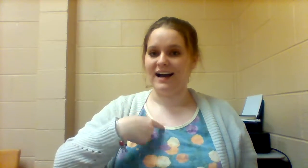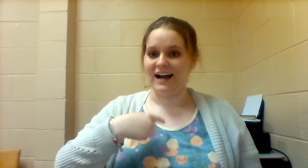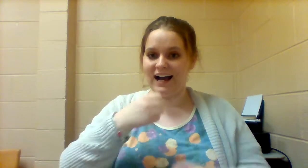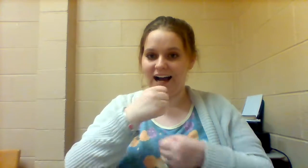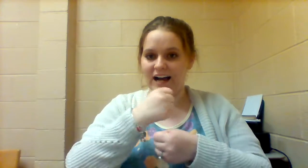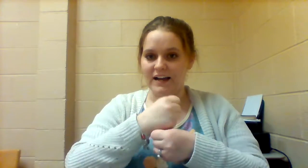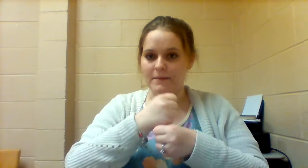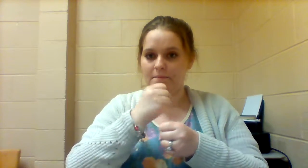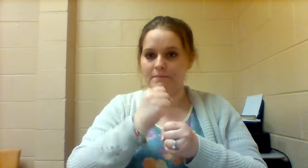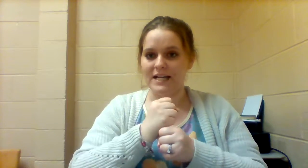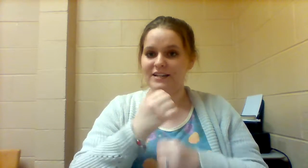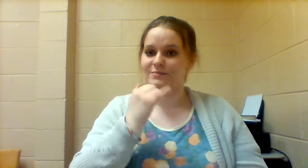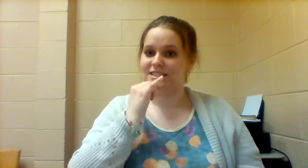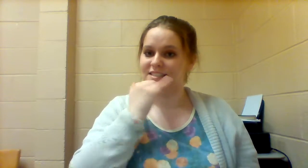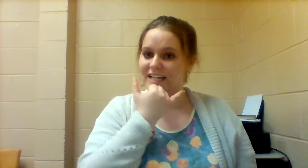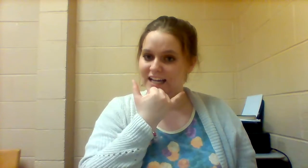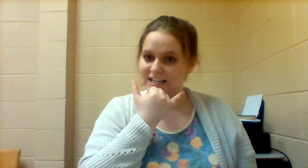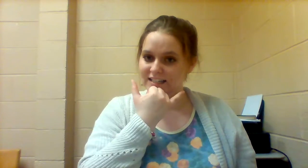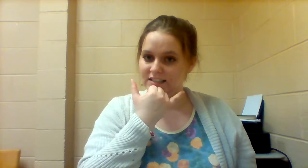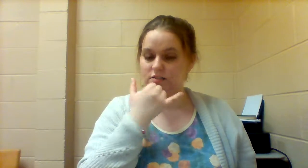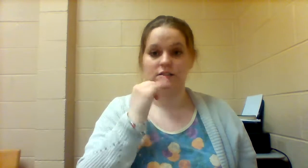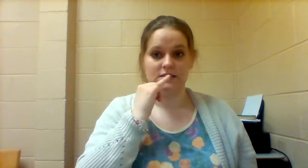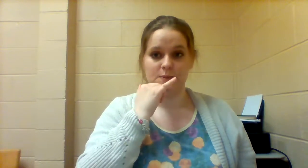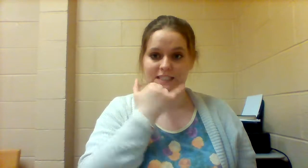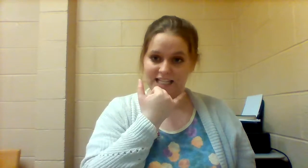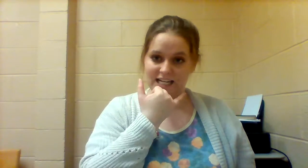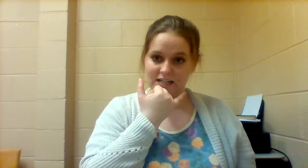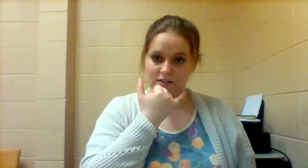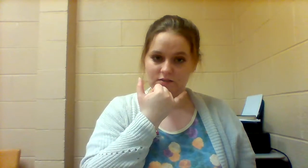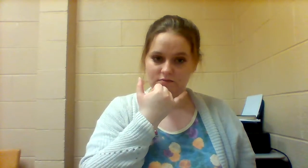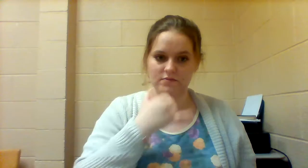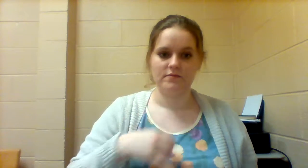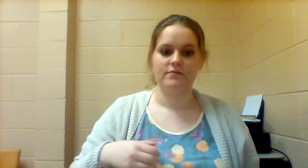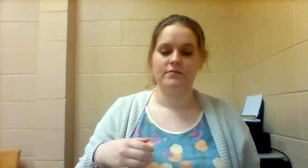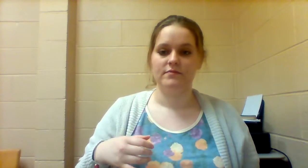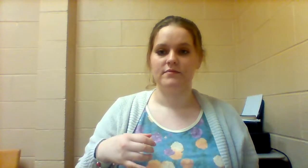I MADE A MISTAKE this is MISTAKE